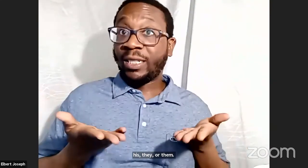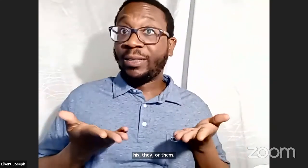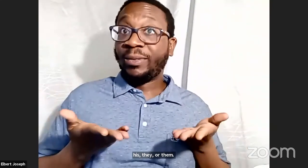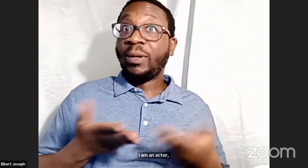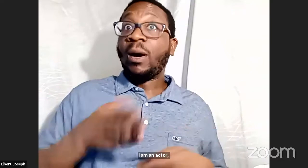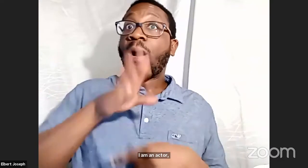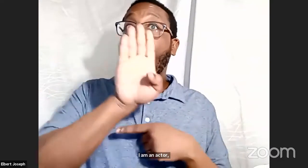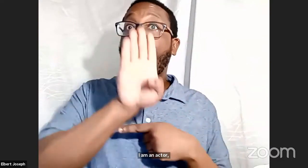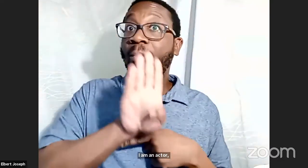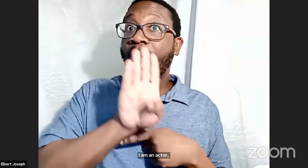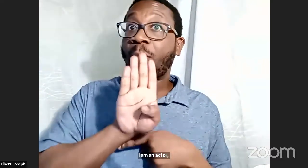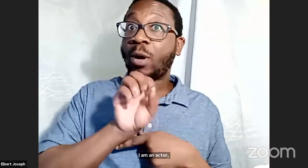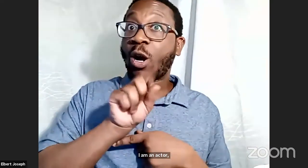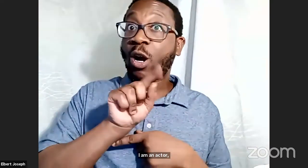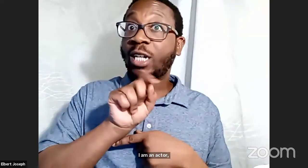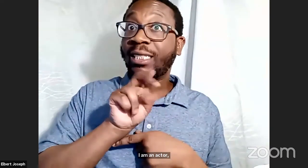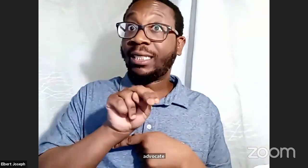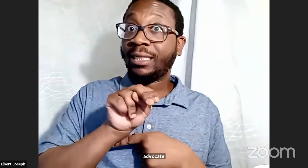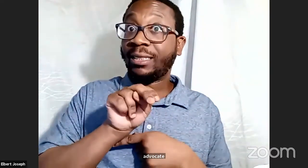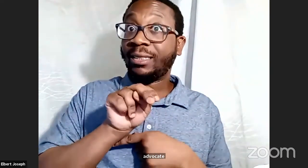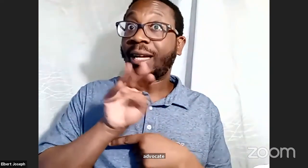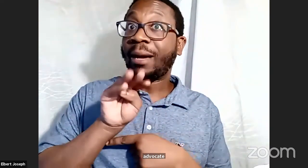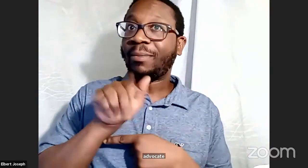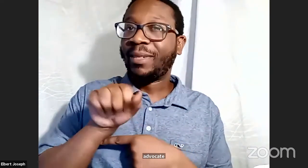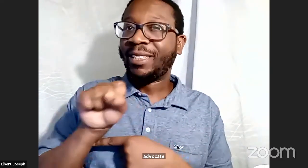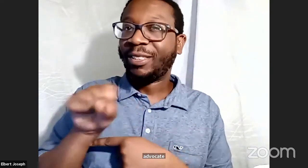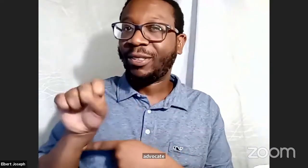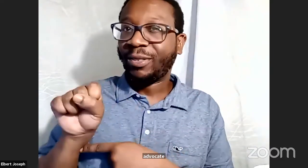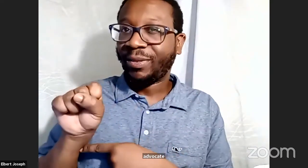And I am here in Boston Massachusetts.